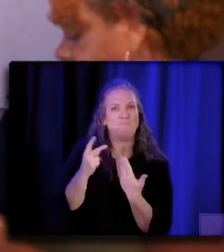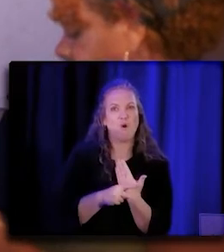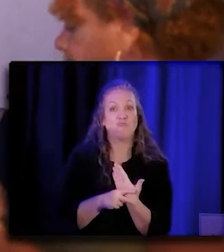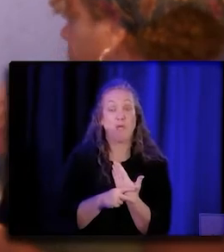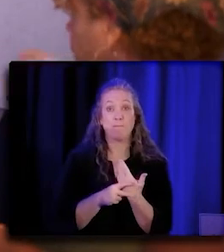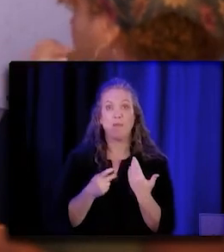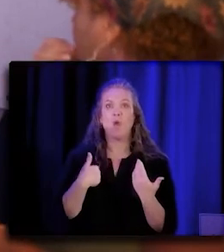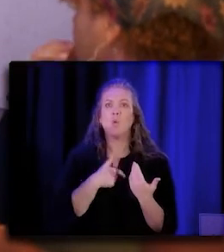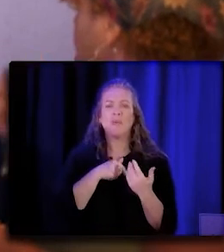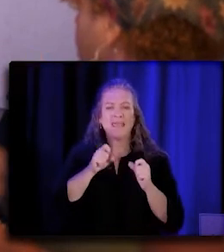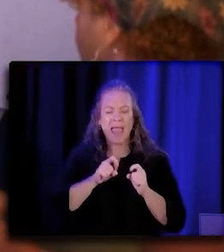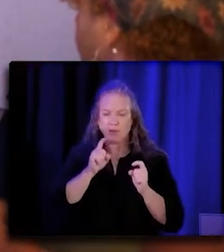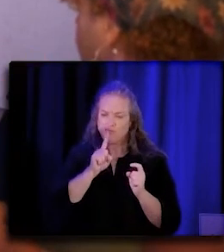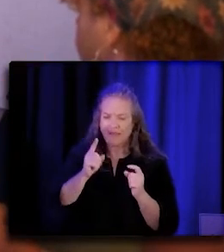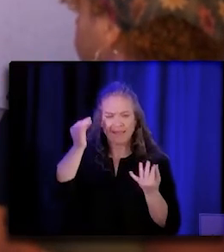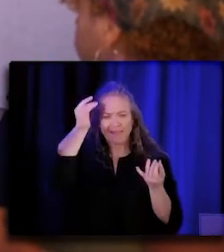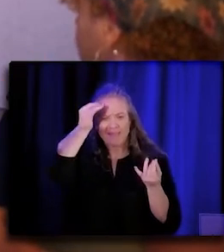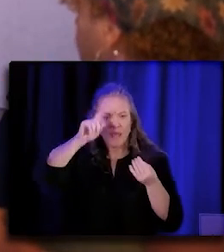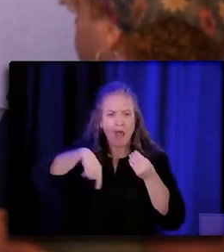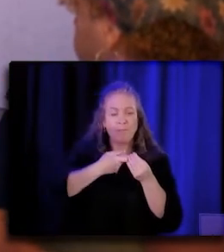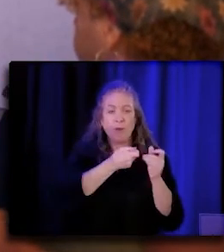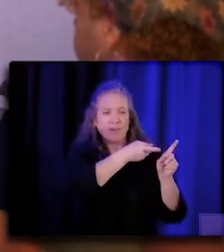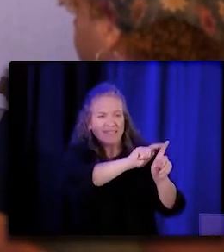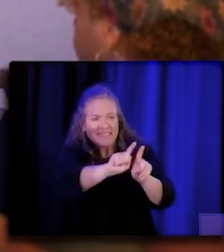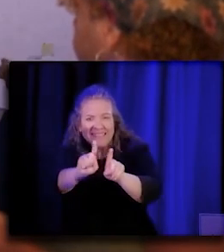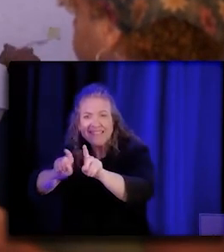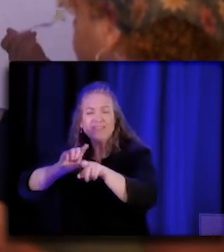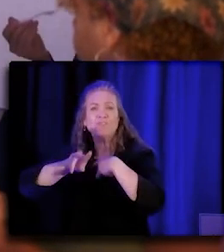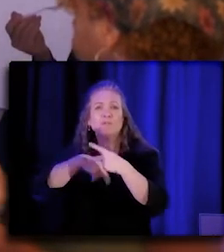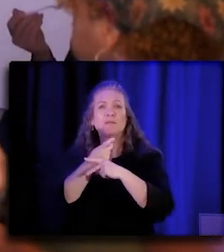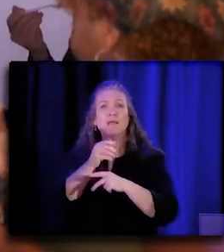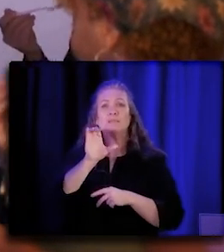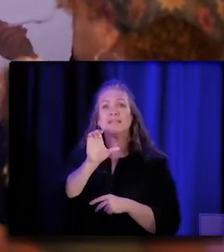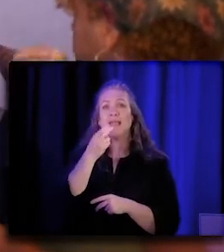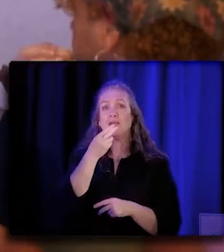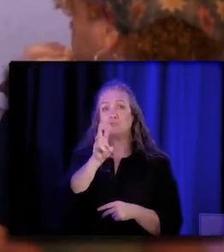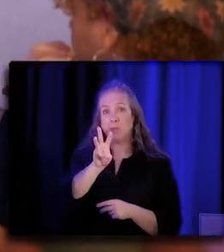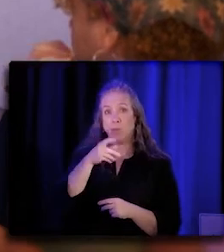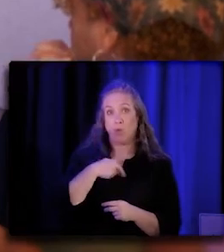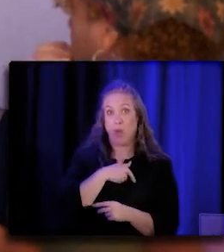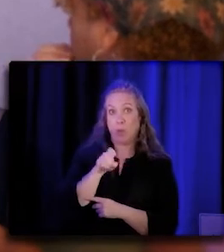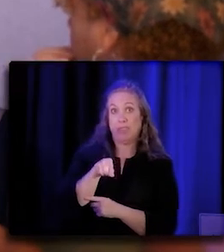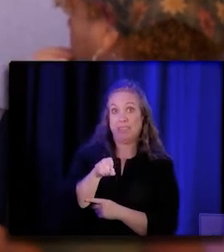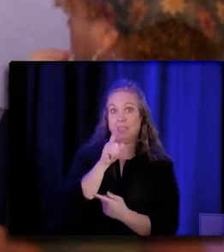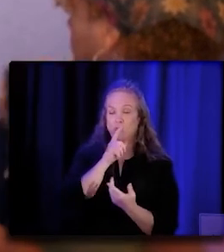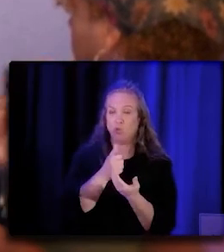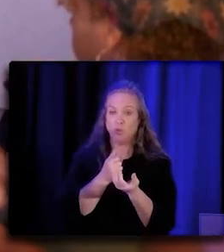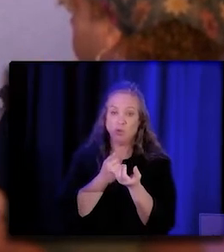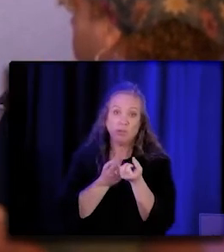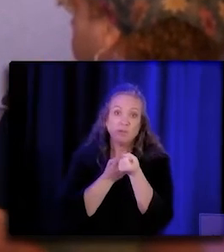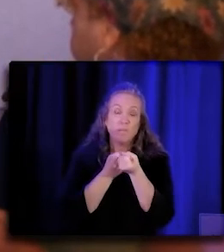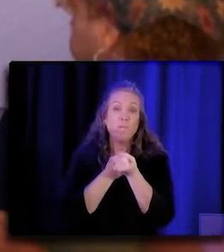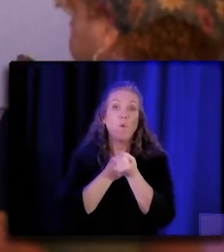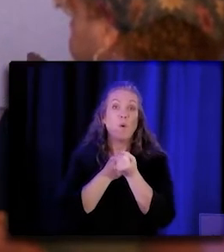and think about the different types of CHWs that we really needed to support the chronically homeless population